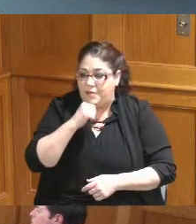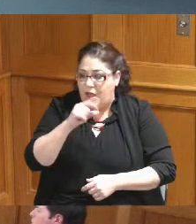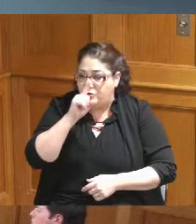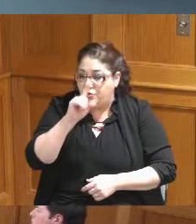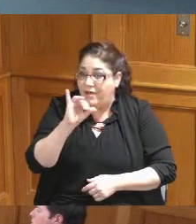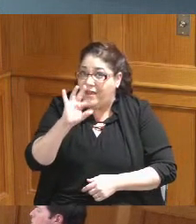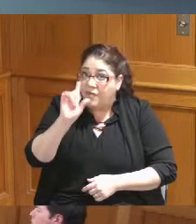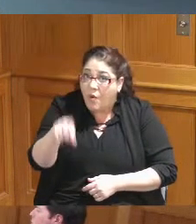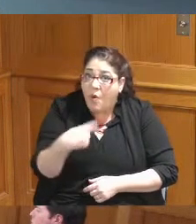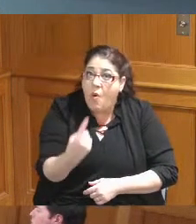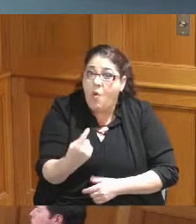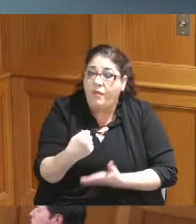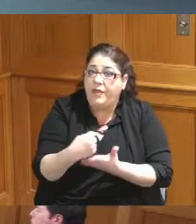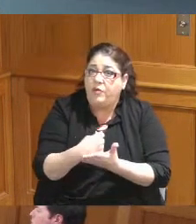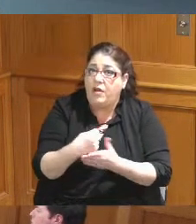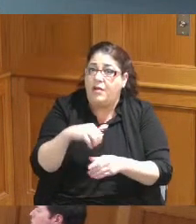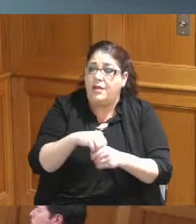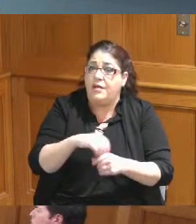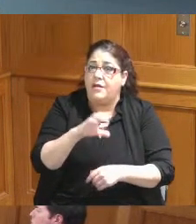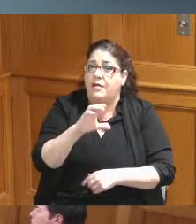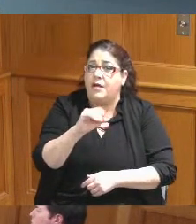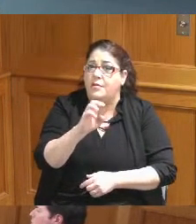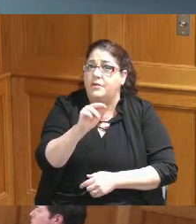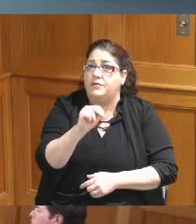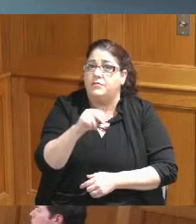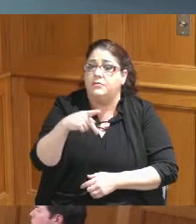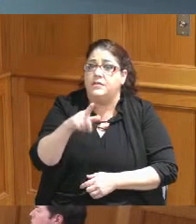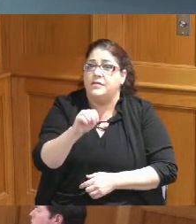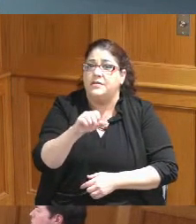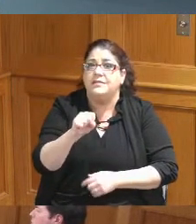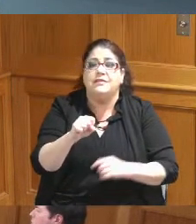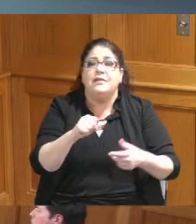card over at Common Pleas Court sometimes we won't authorize my comments please I'm concerned about